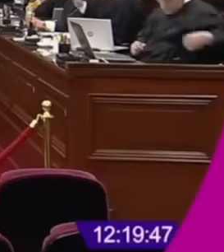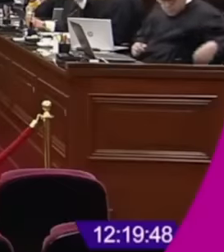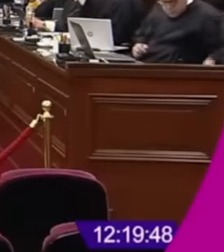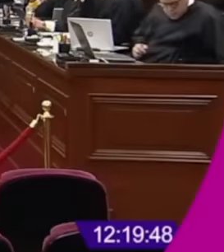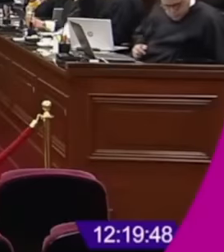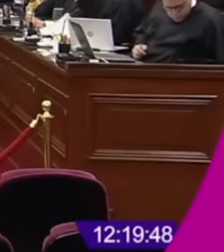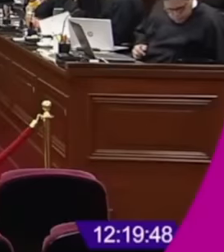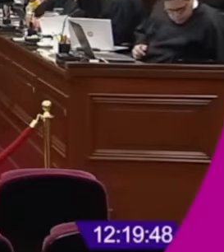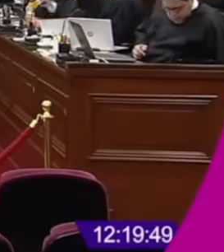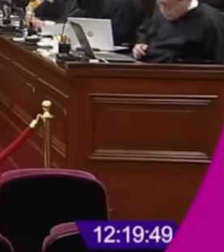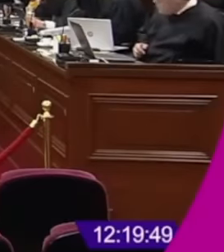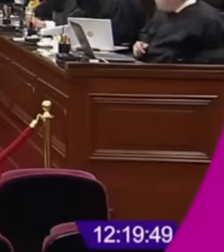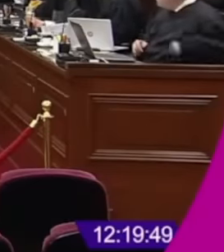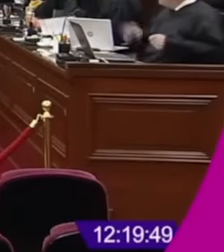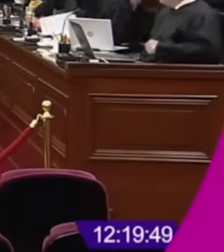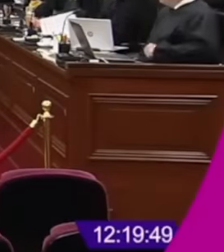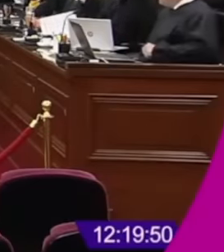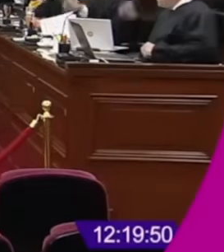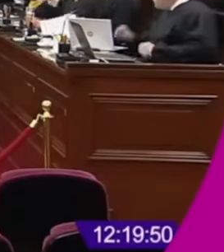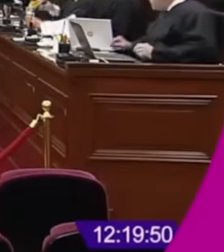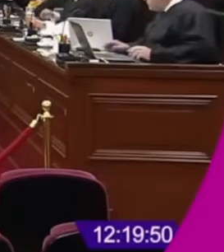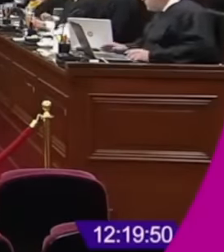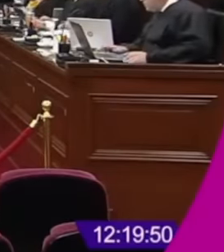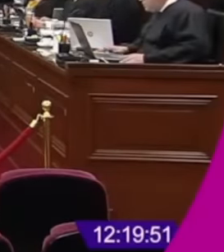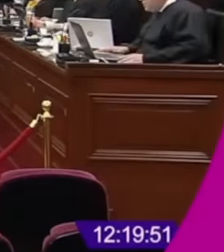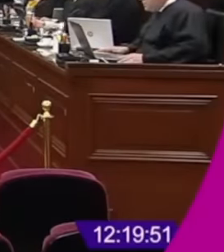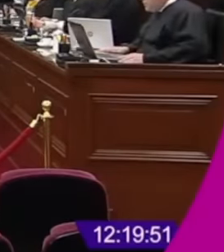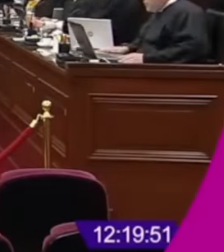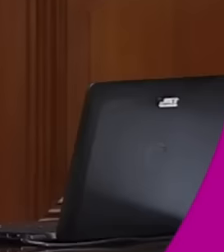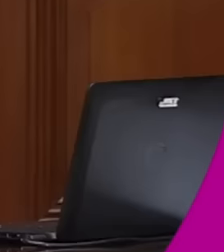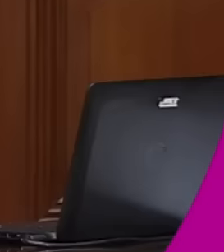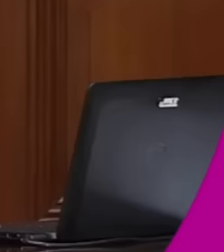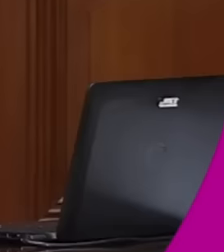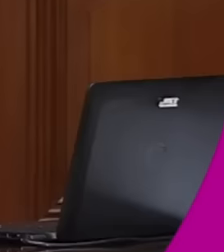The nation's supreme court of justice is at the center of the